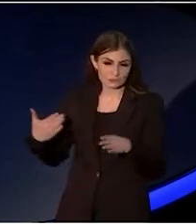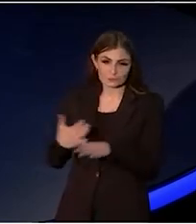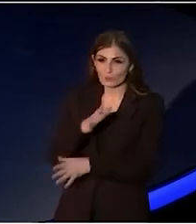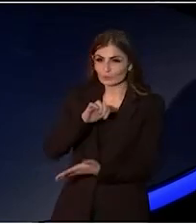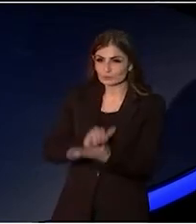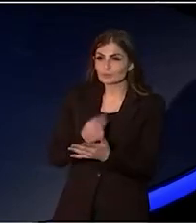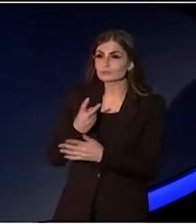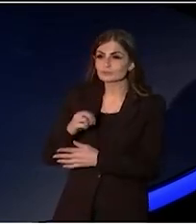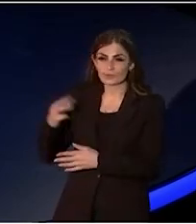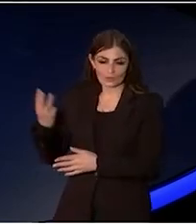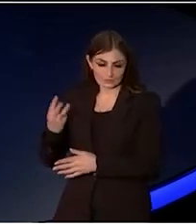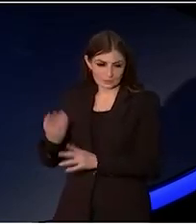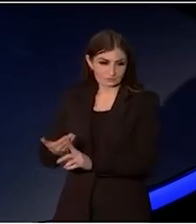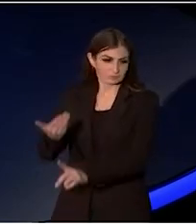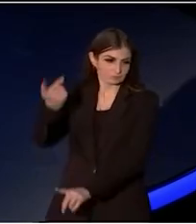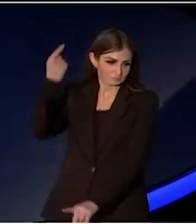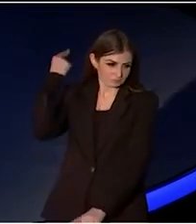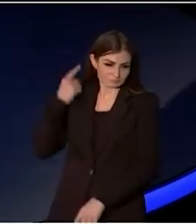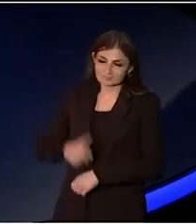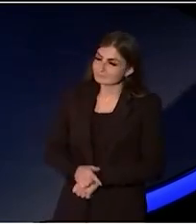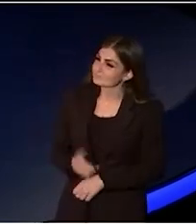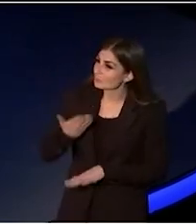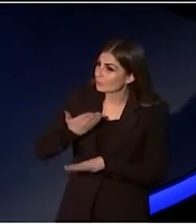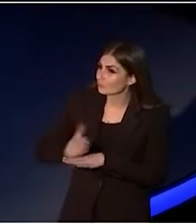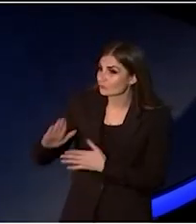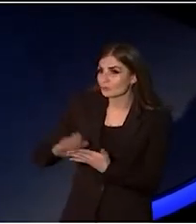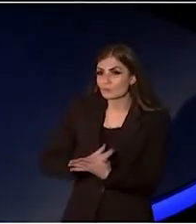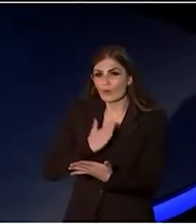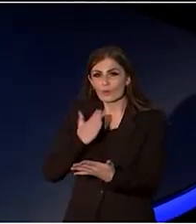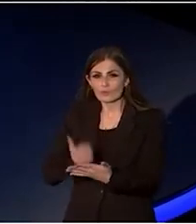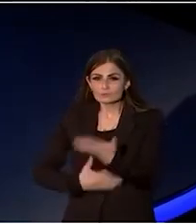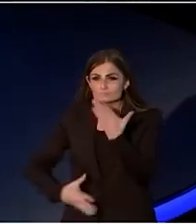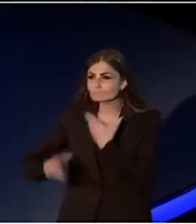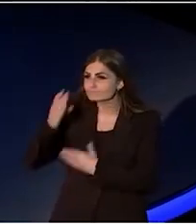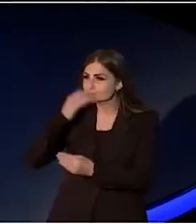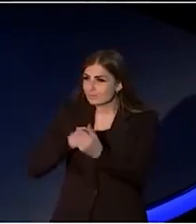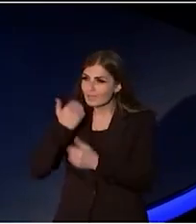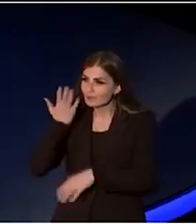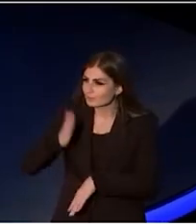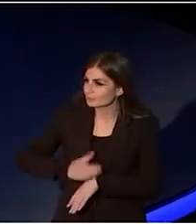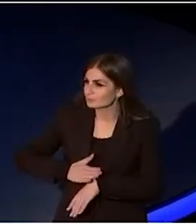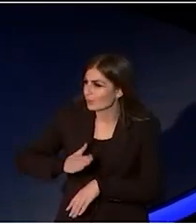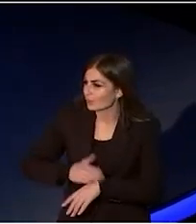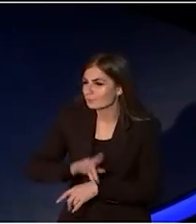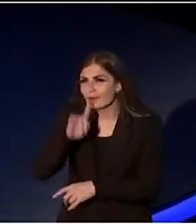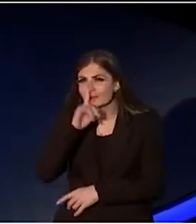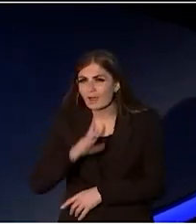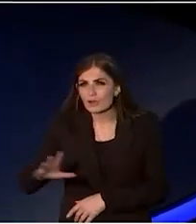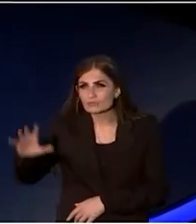I read a new poem out to Luka Lesson. I don't recall exactly what the piece was,